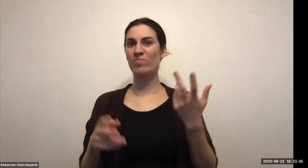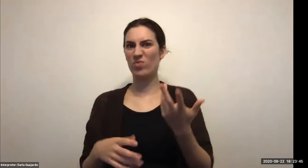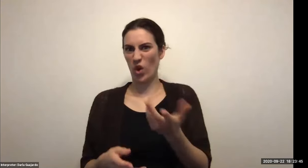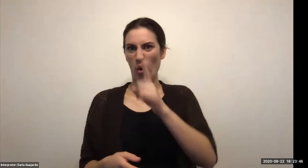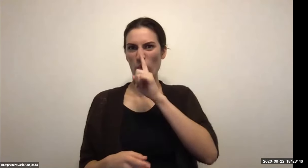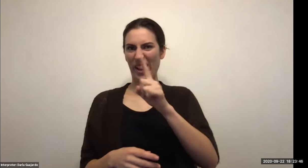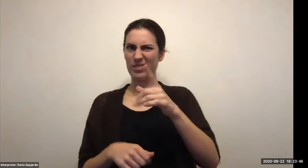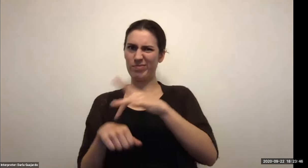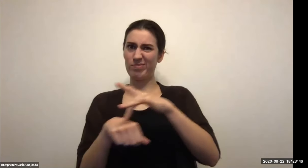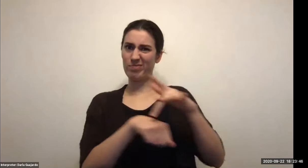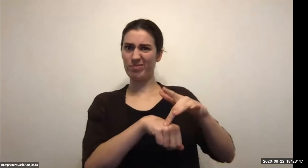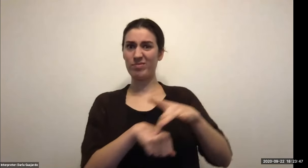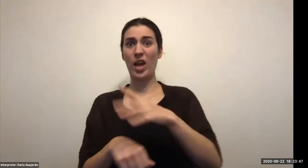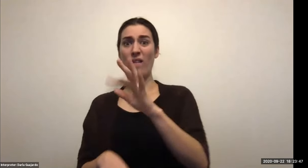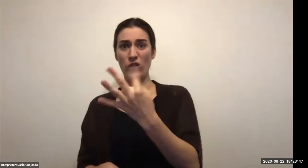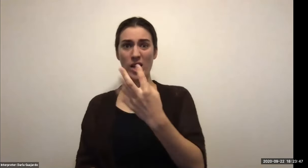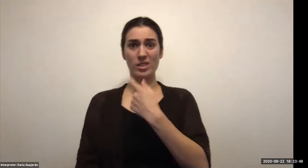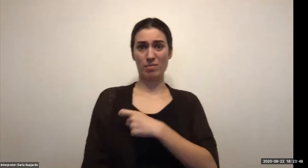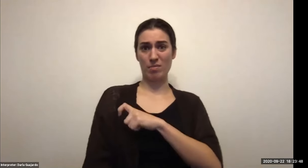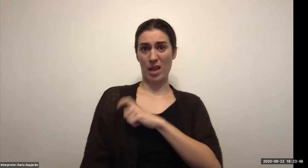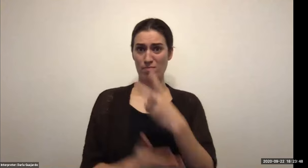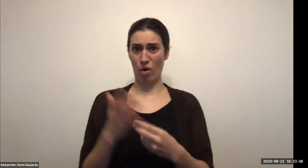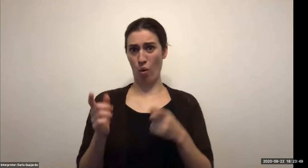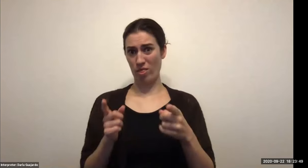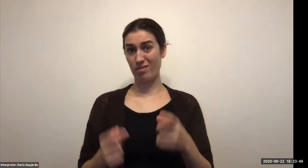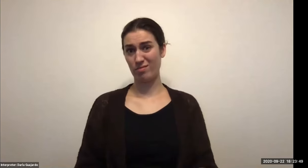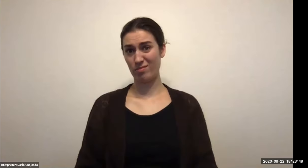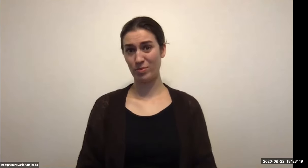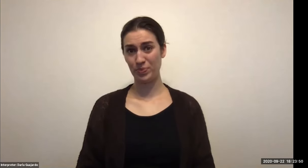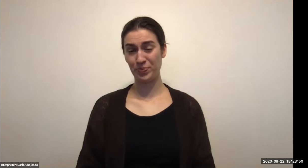Keith Wolling: New York has peaches. We've got what we have falls. We've got mountains, we've got